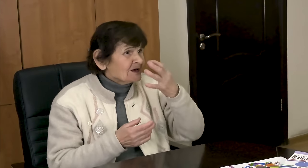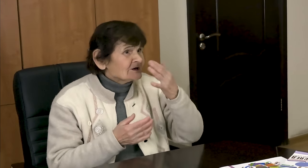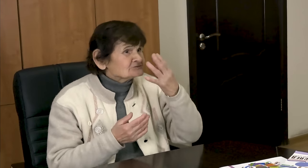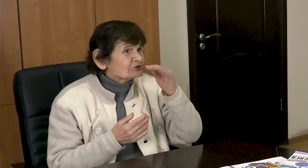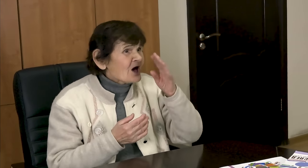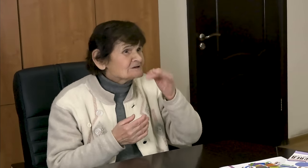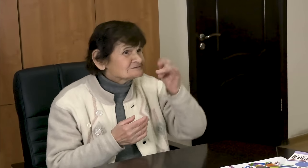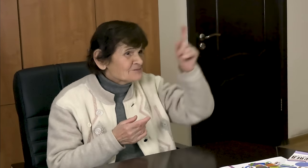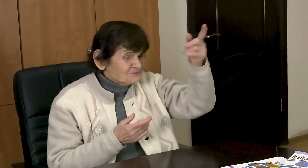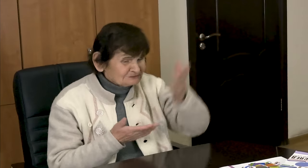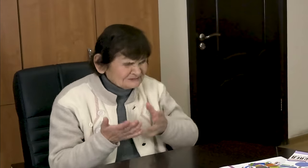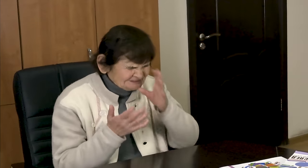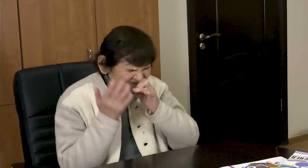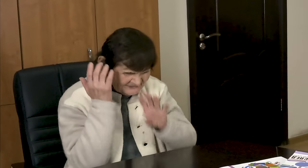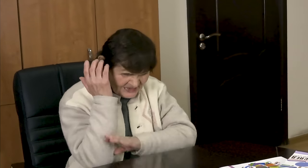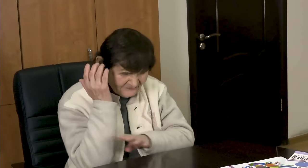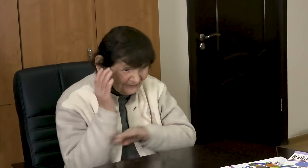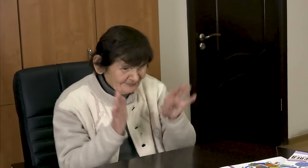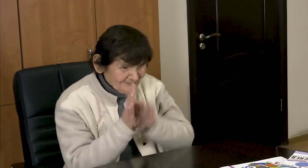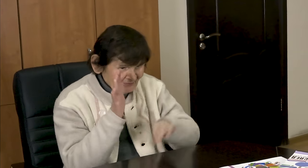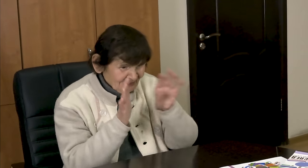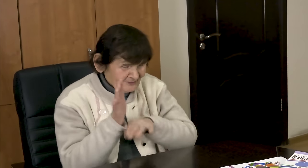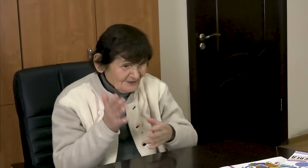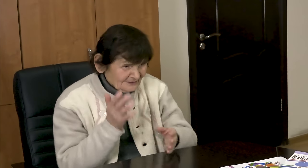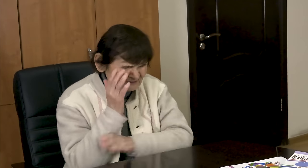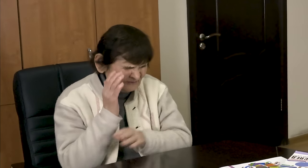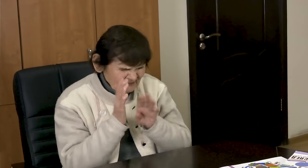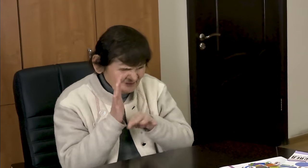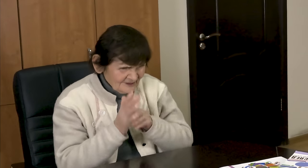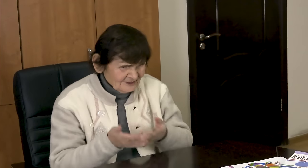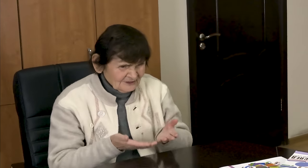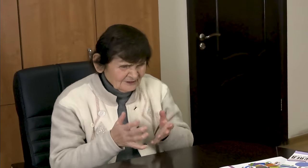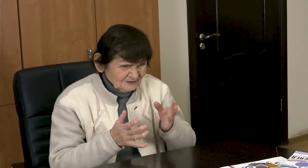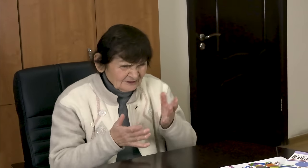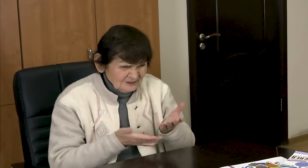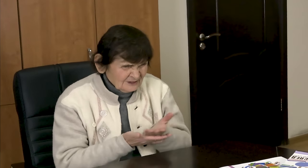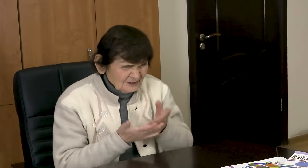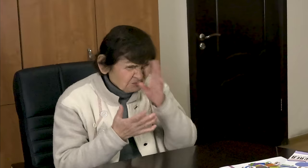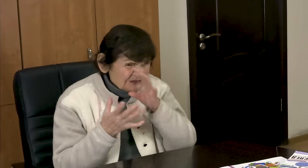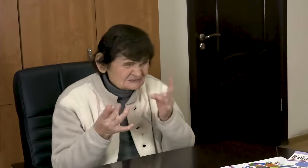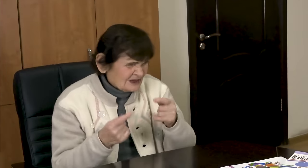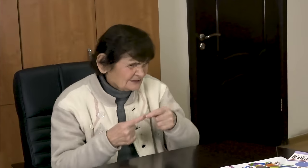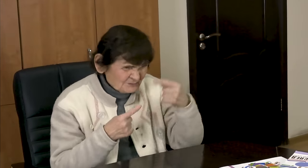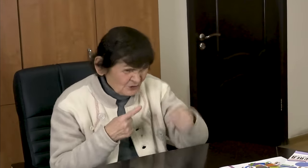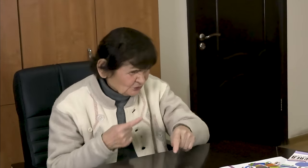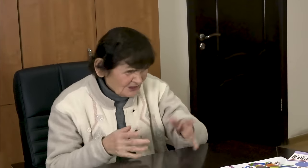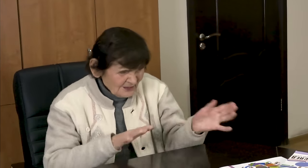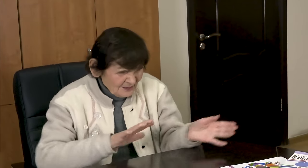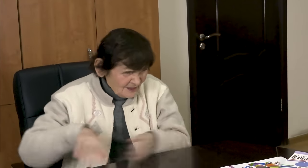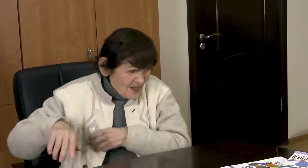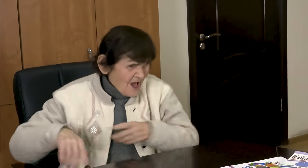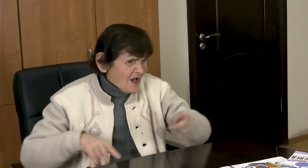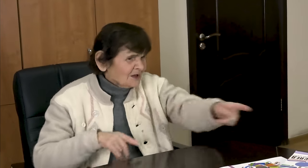We were included in the factory team. In Switzerland we had simple skis.